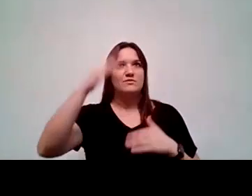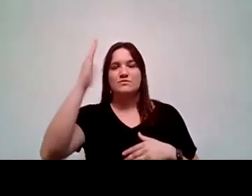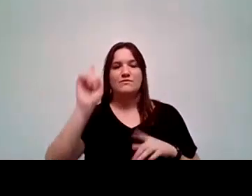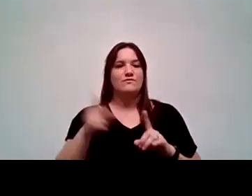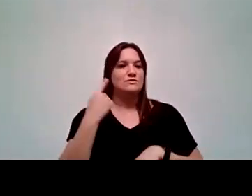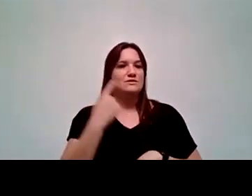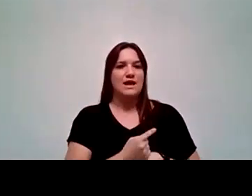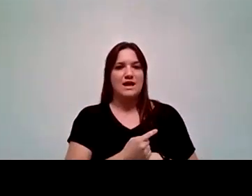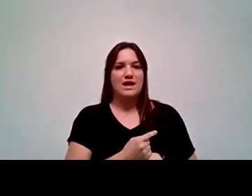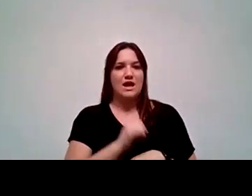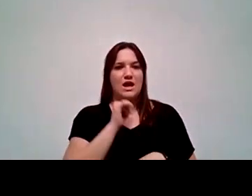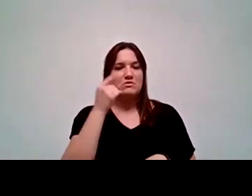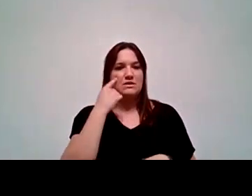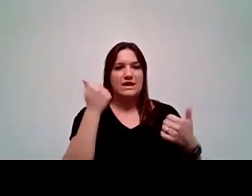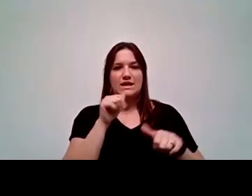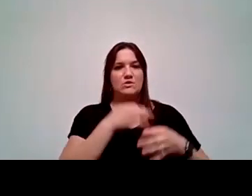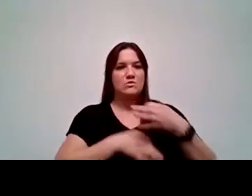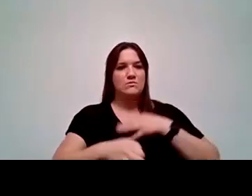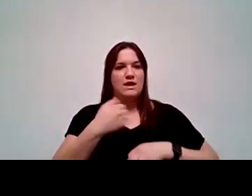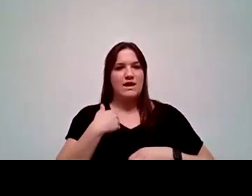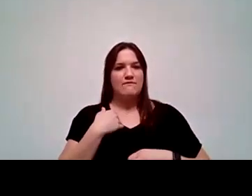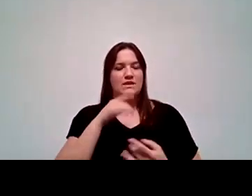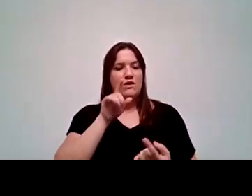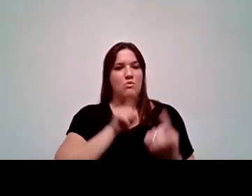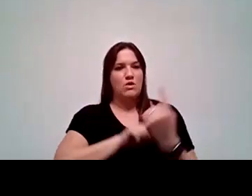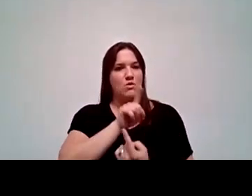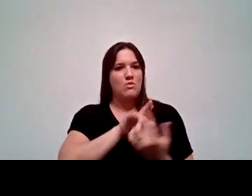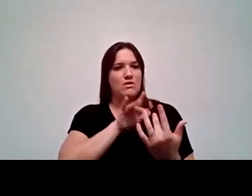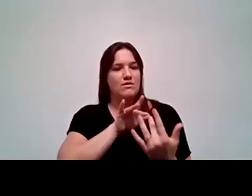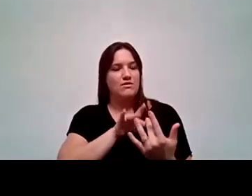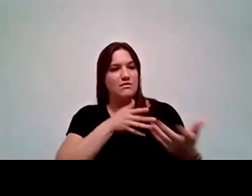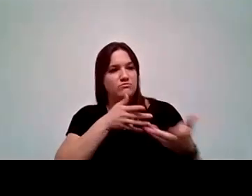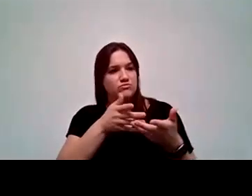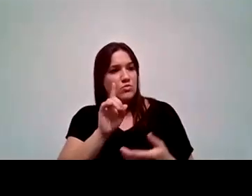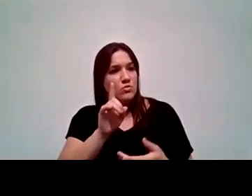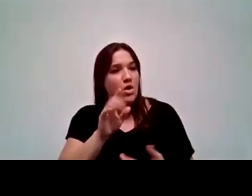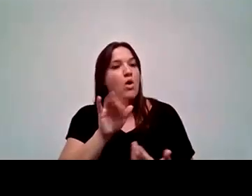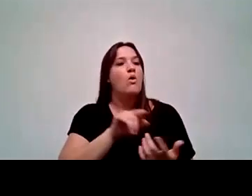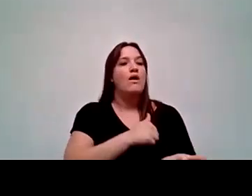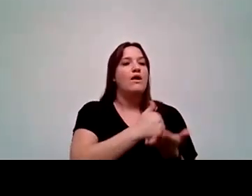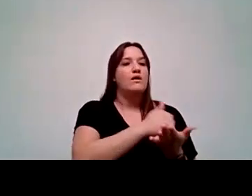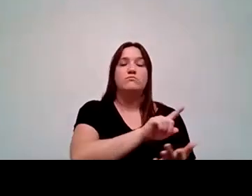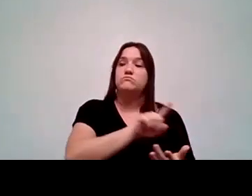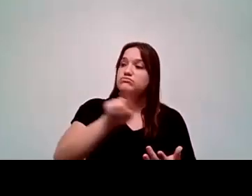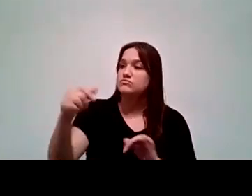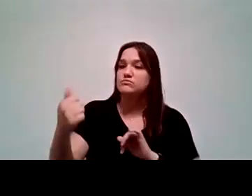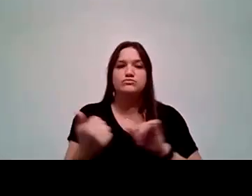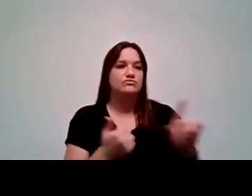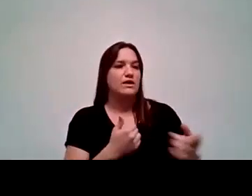I don't think anything replaces having that individual contact with the student, helping them find where they need to be that very first day.